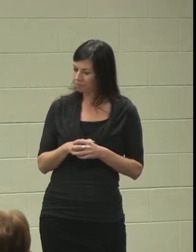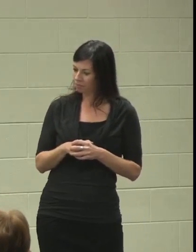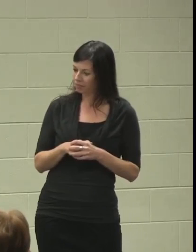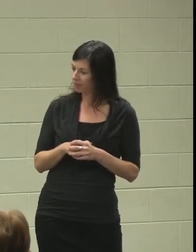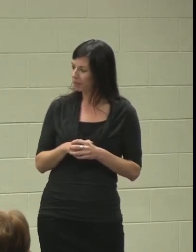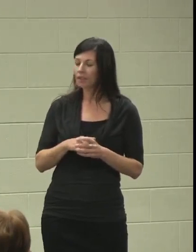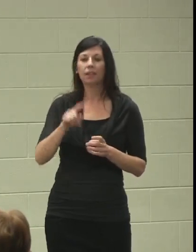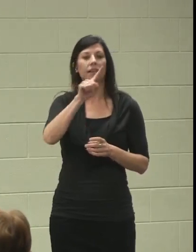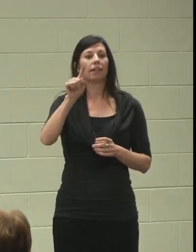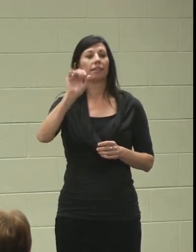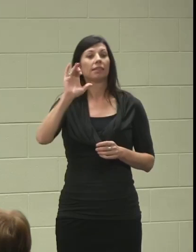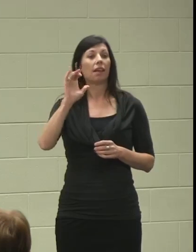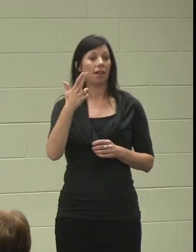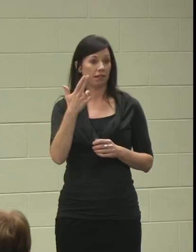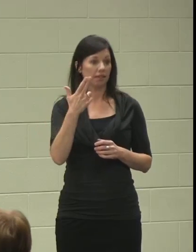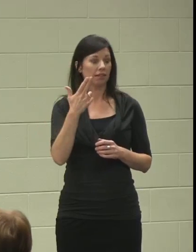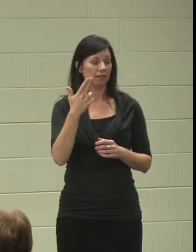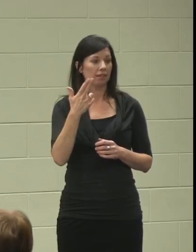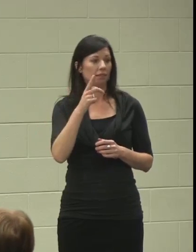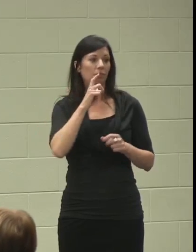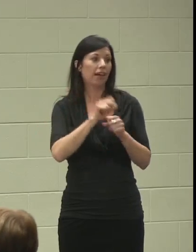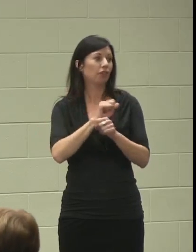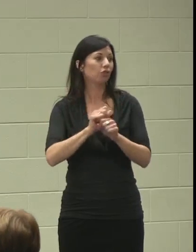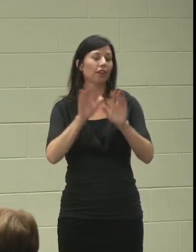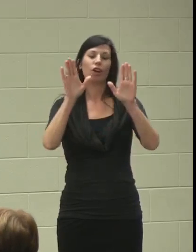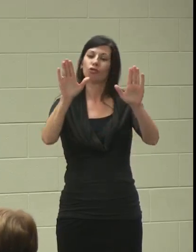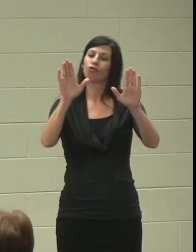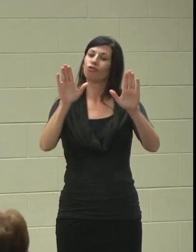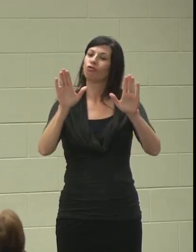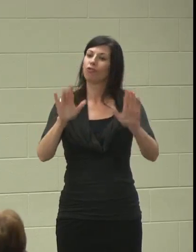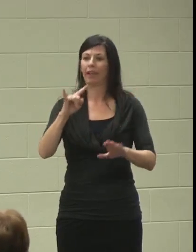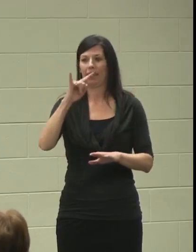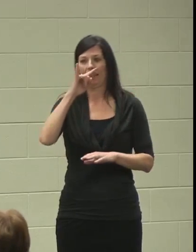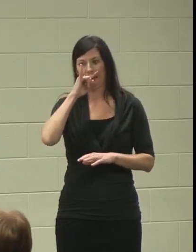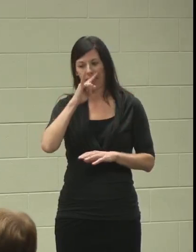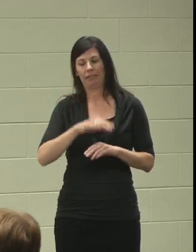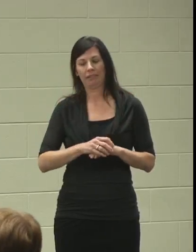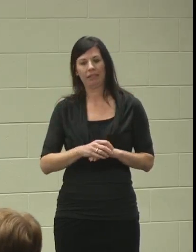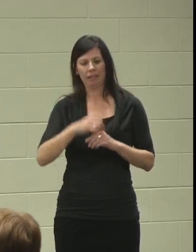Zach is actually a great kid, but he does have a hard time processing things,